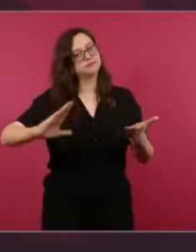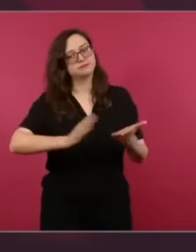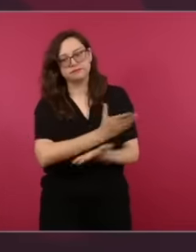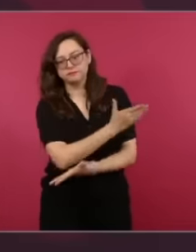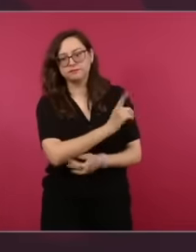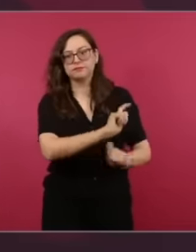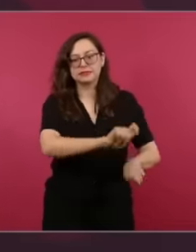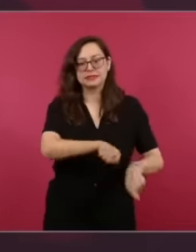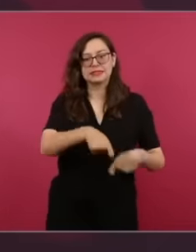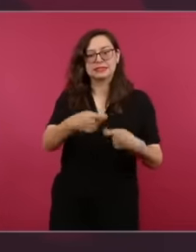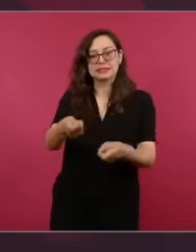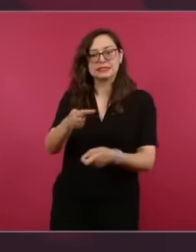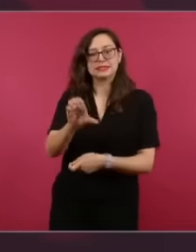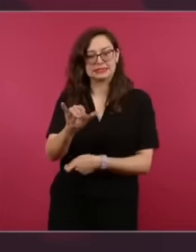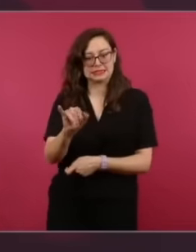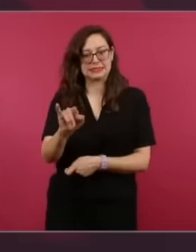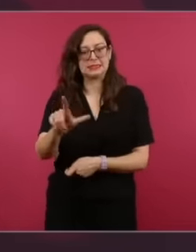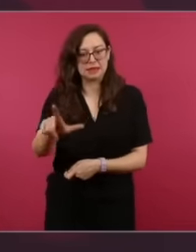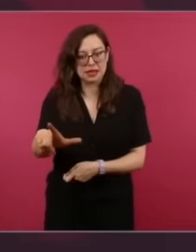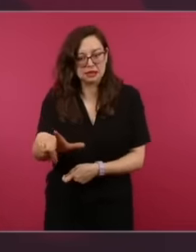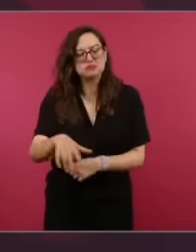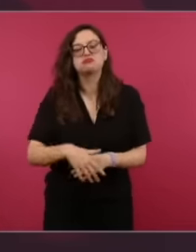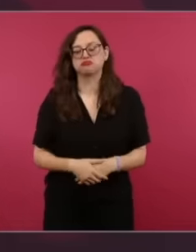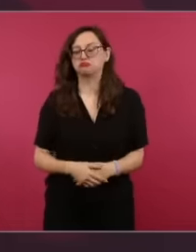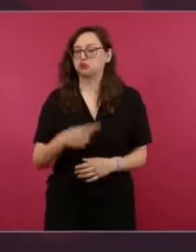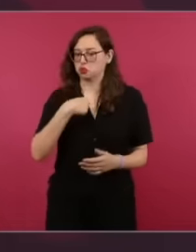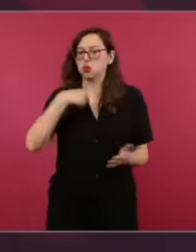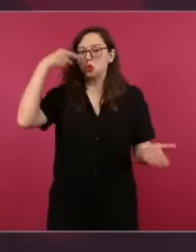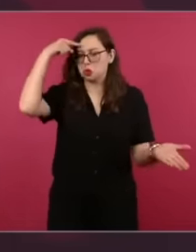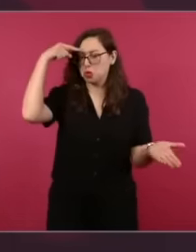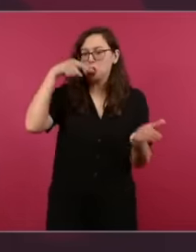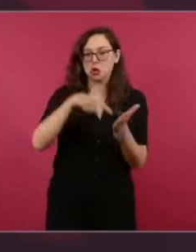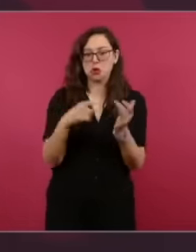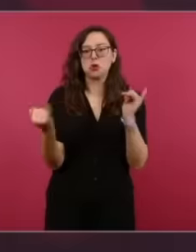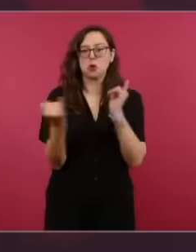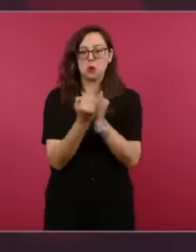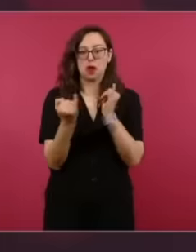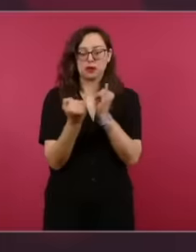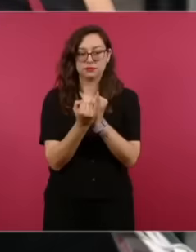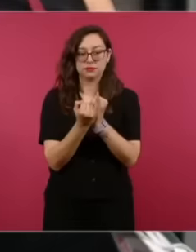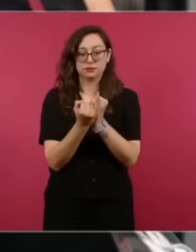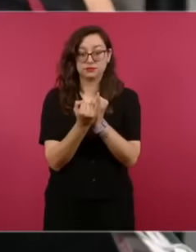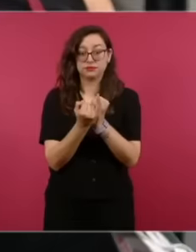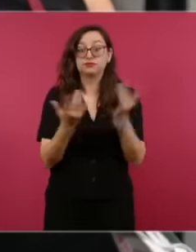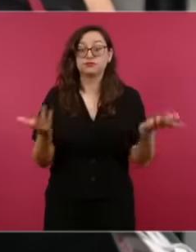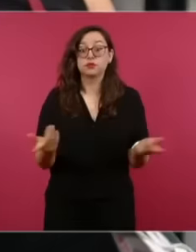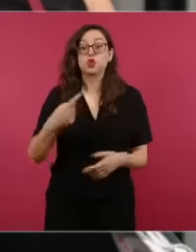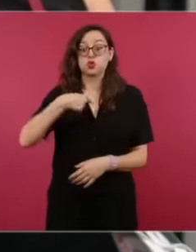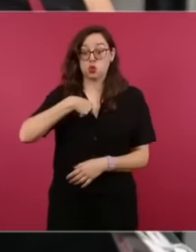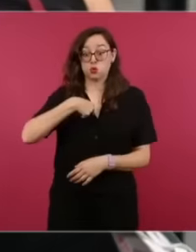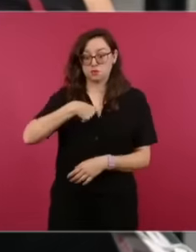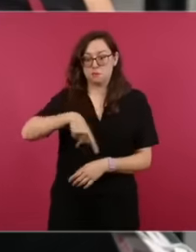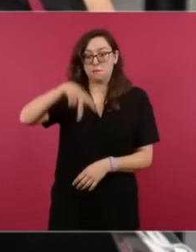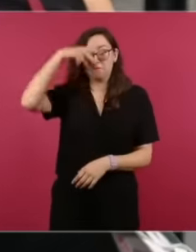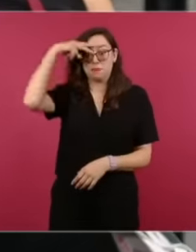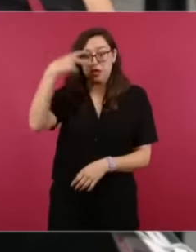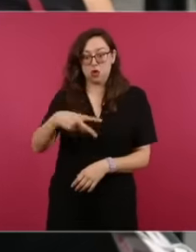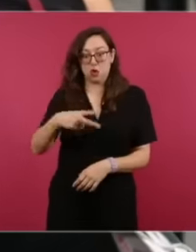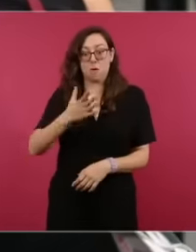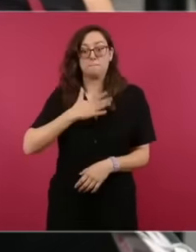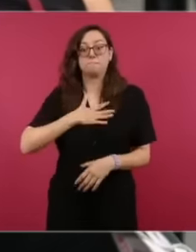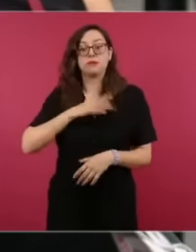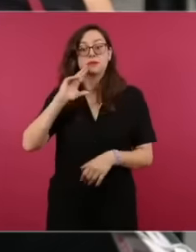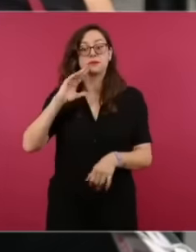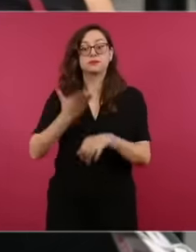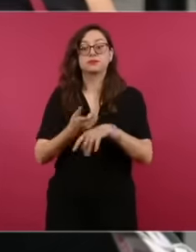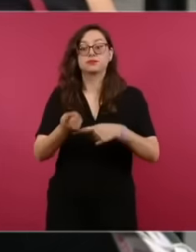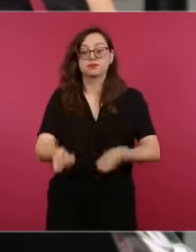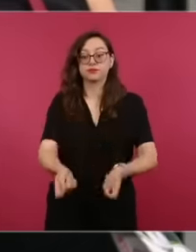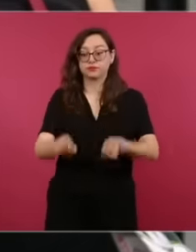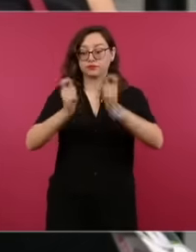but I am Mexican and I have a task which is to transform the country and I found myself in a